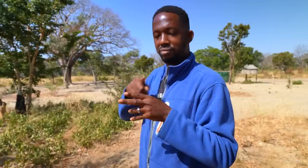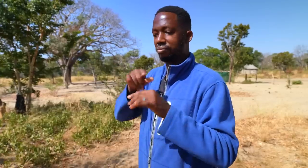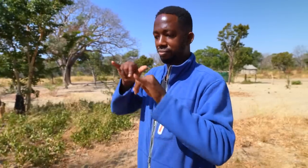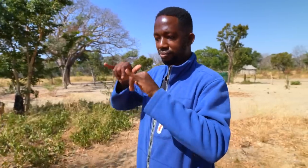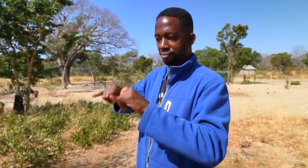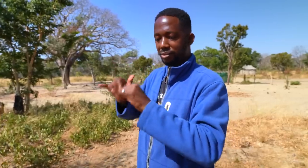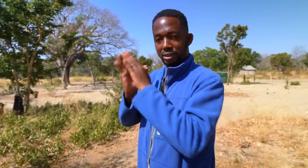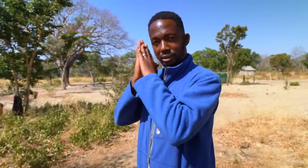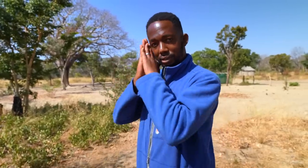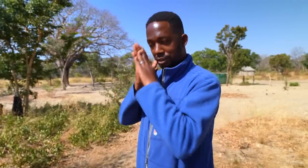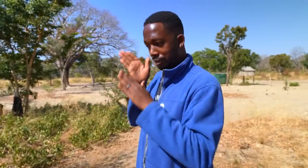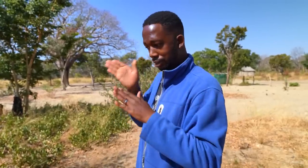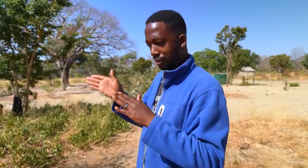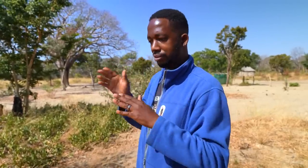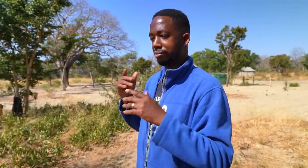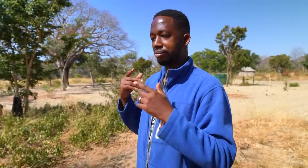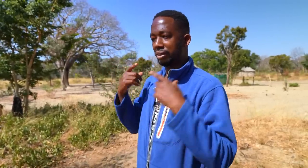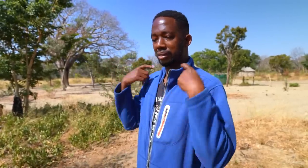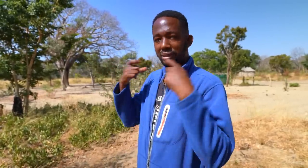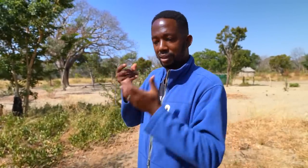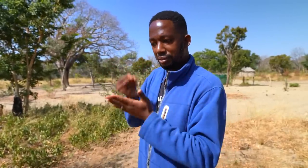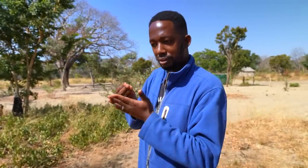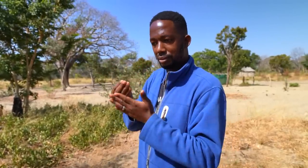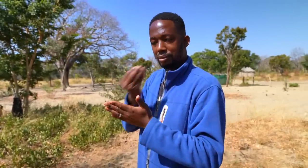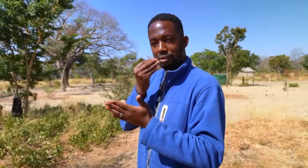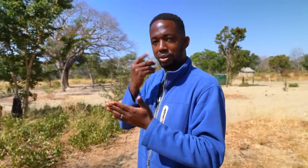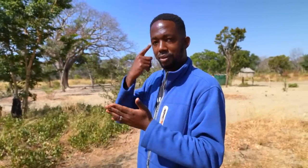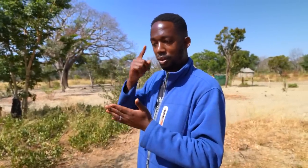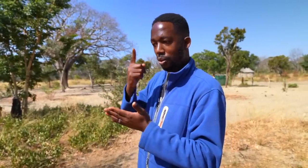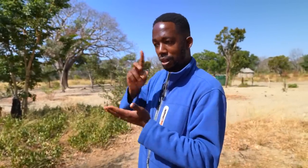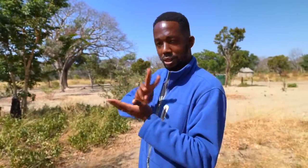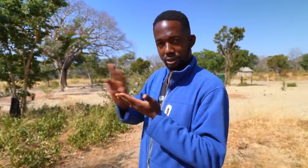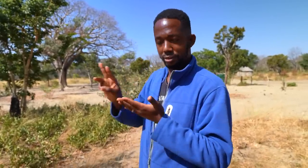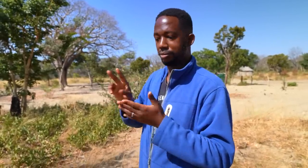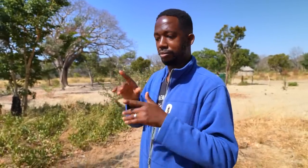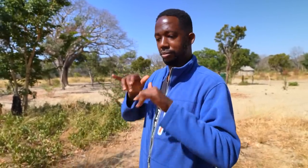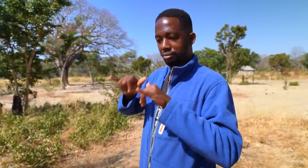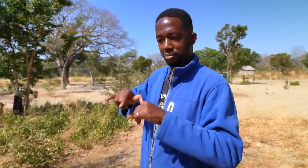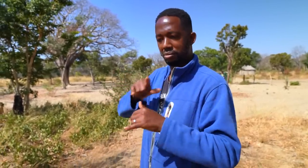sleeping, eating and staying there for three weeks straight.